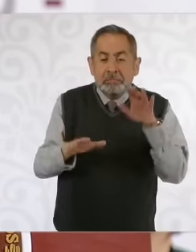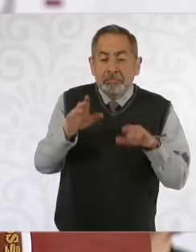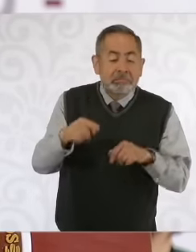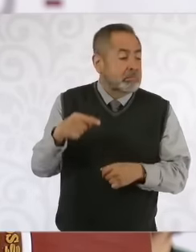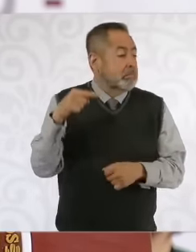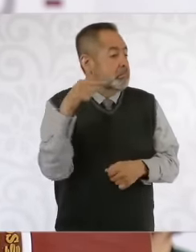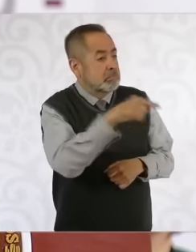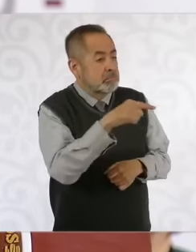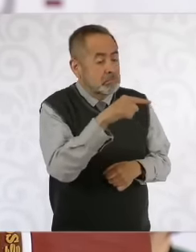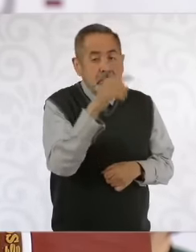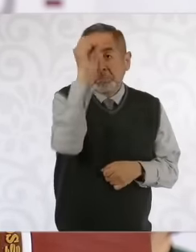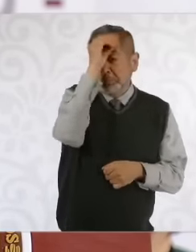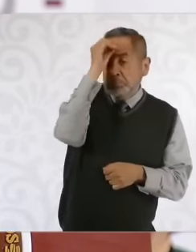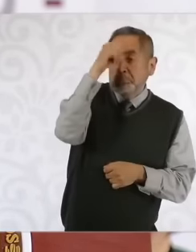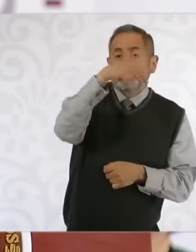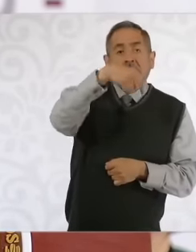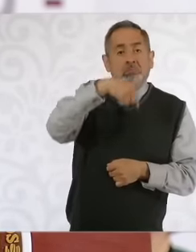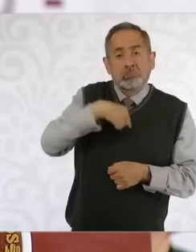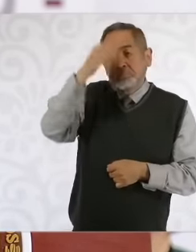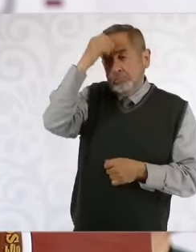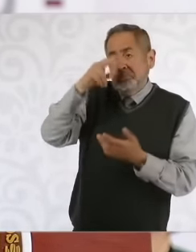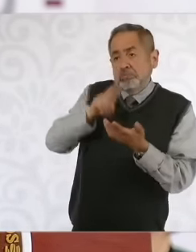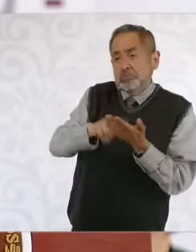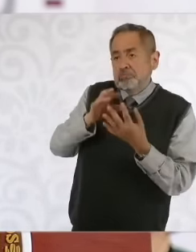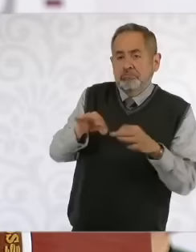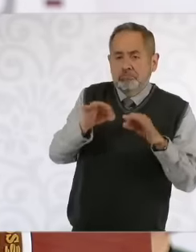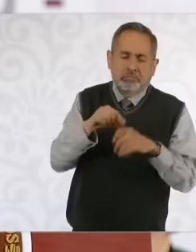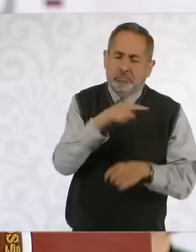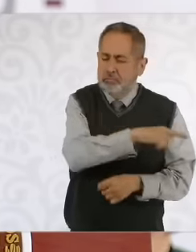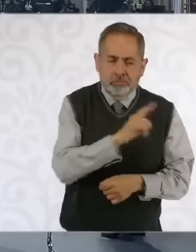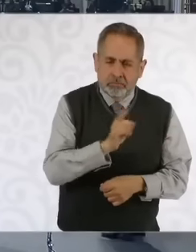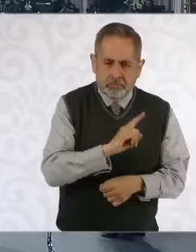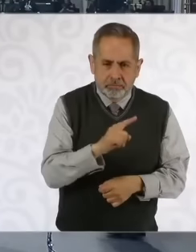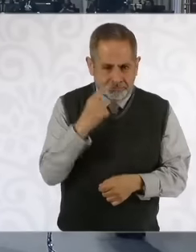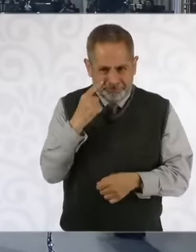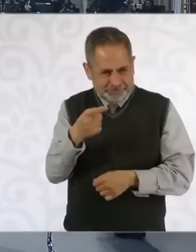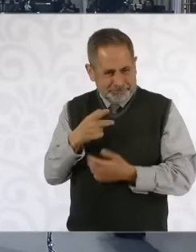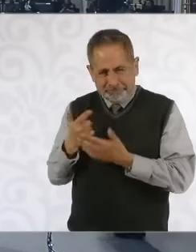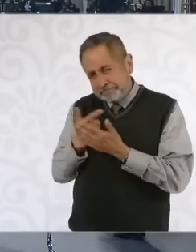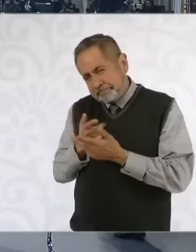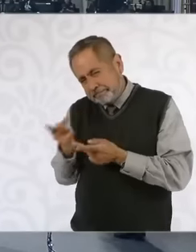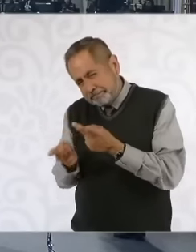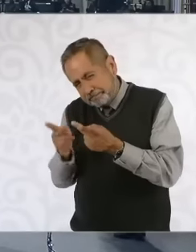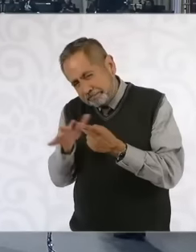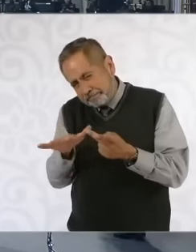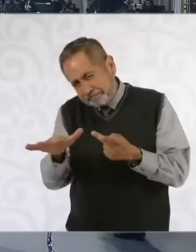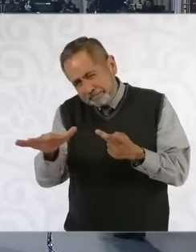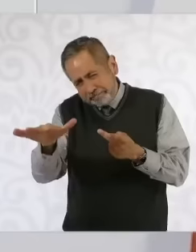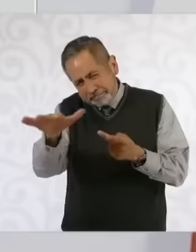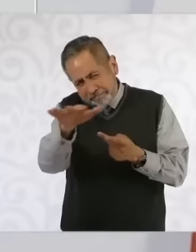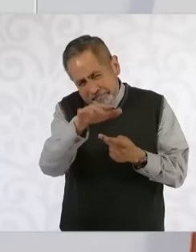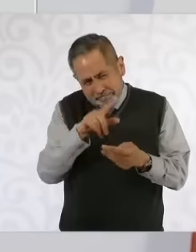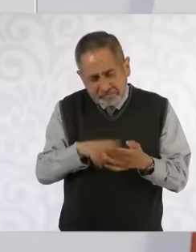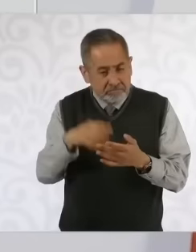in the media but not necessarily. Here is a survey that shows what contrary